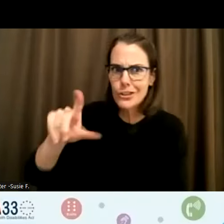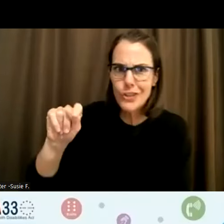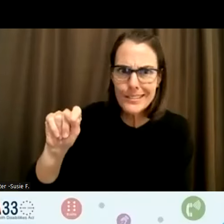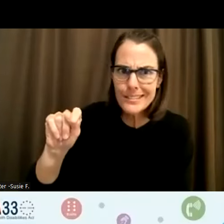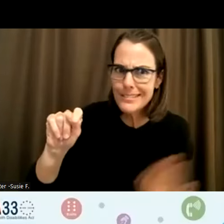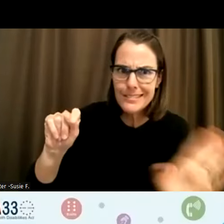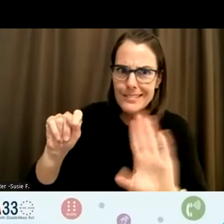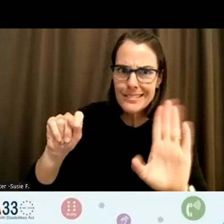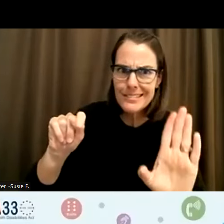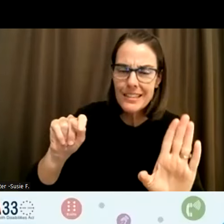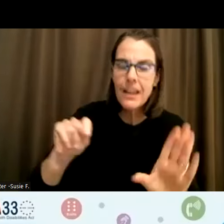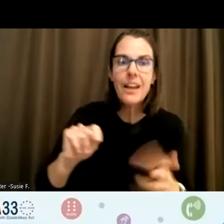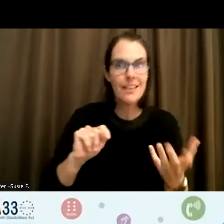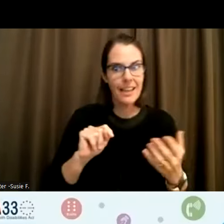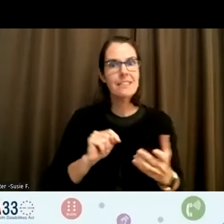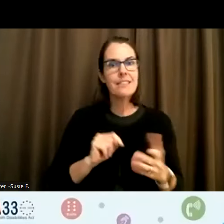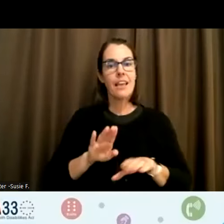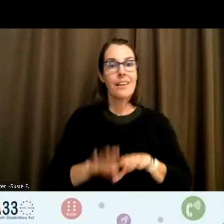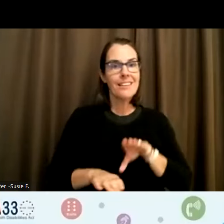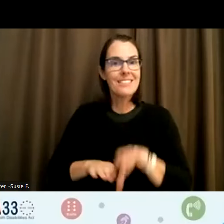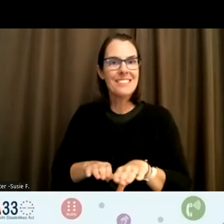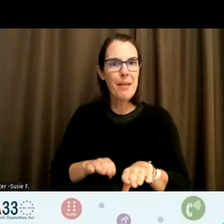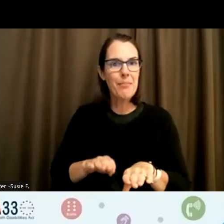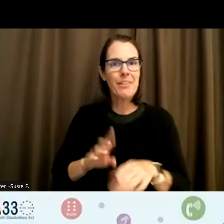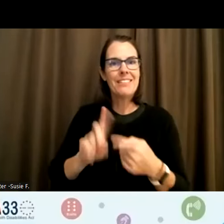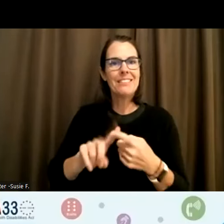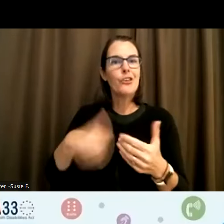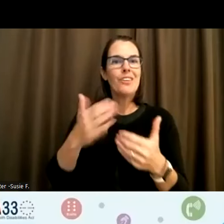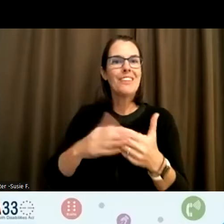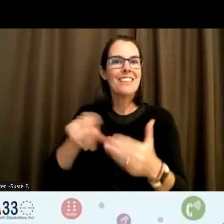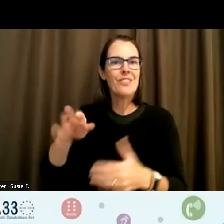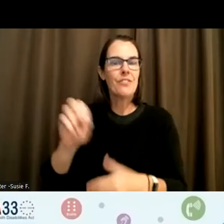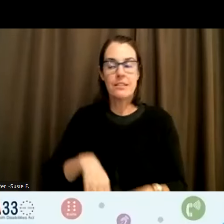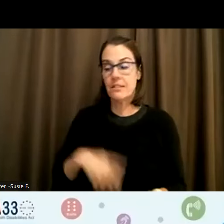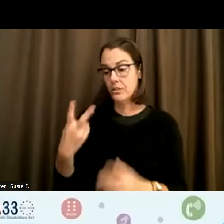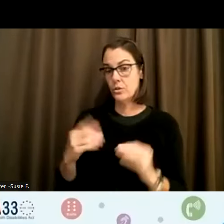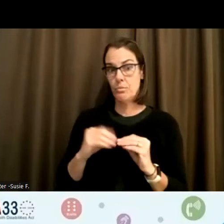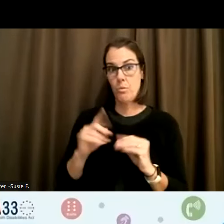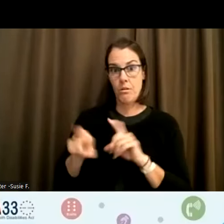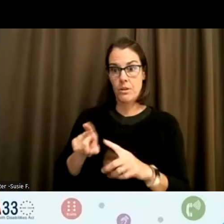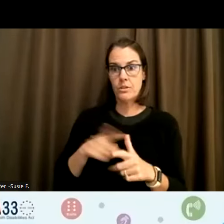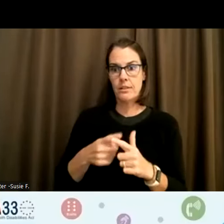It's a step into where you are for your next. Space. There's two more questions. And then I want to go ahead